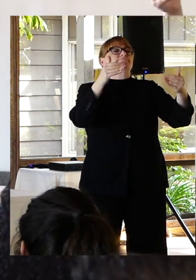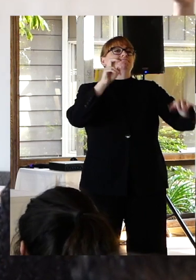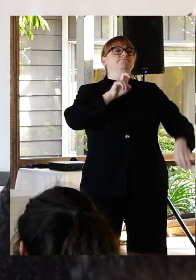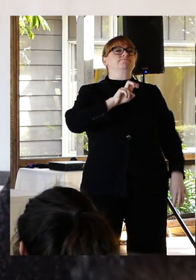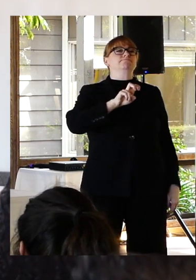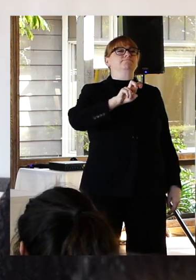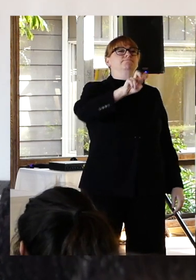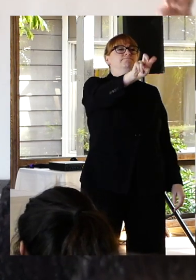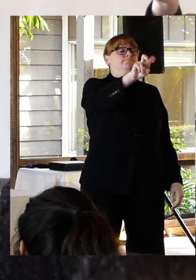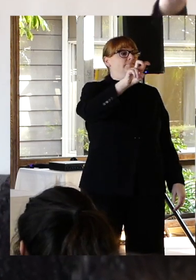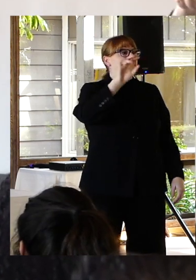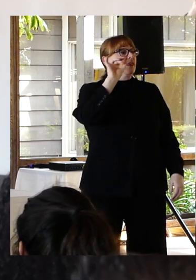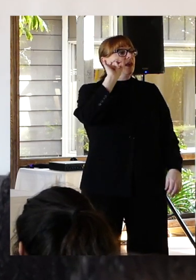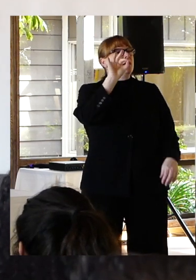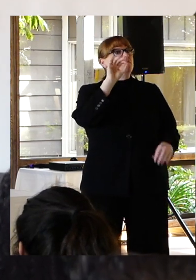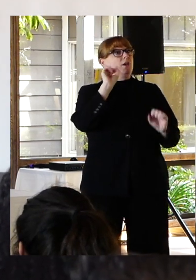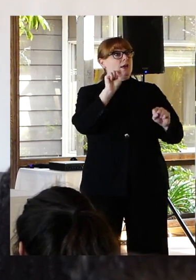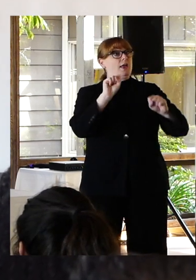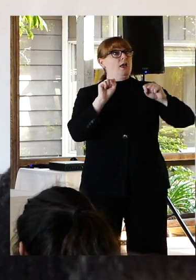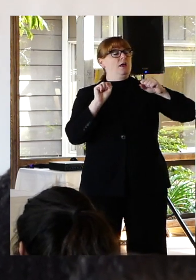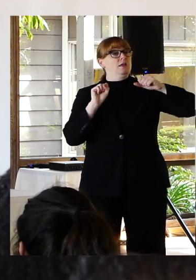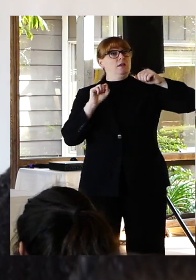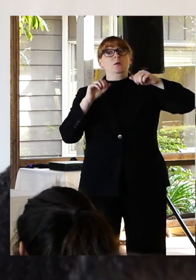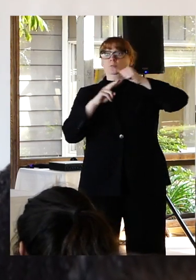walk across the bridge and I could look down at the water and it could